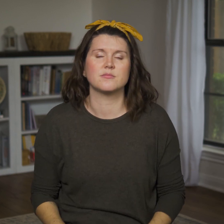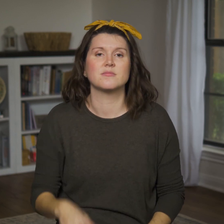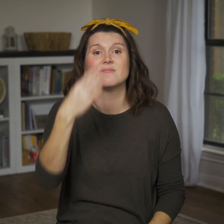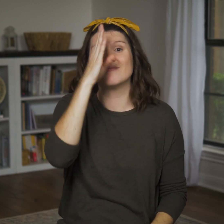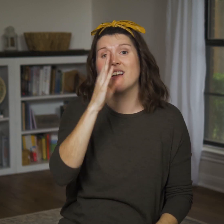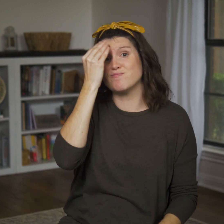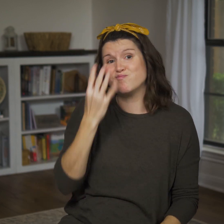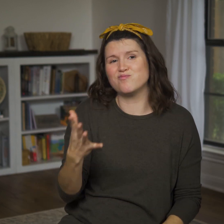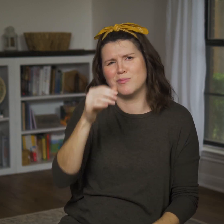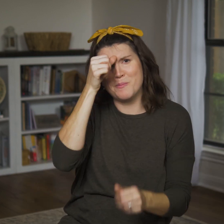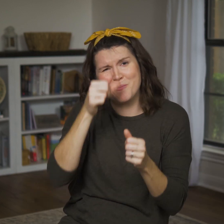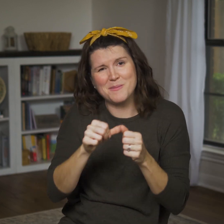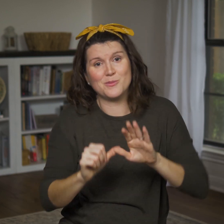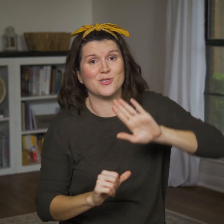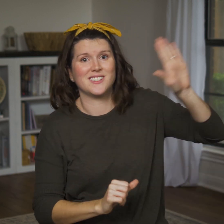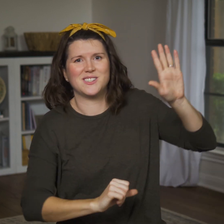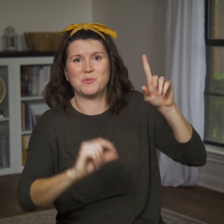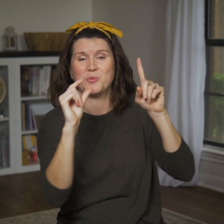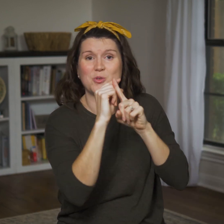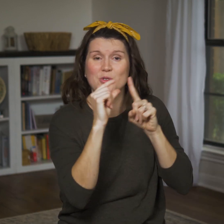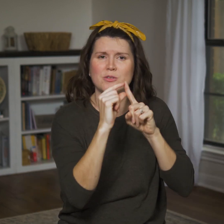God says to remember His Word